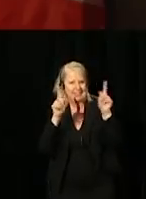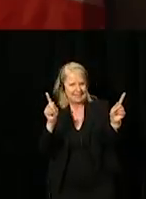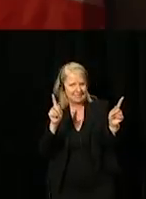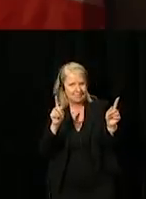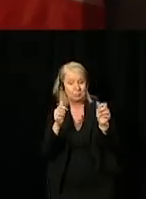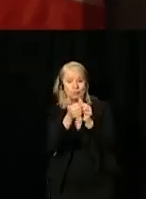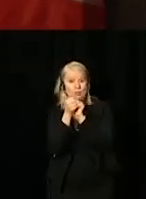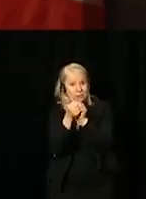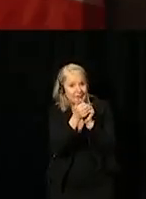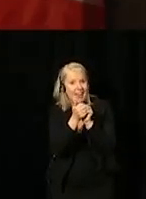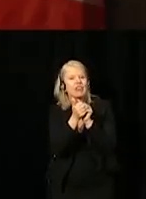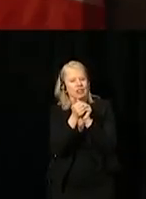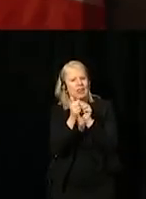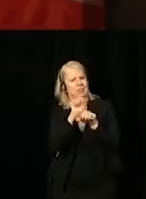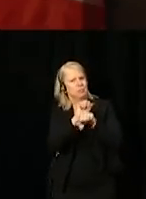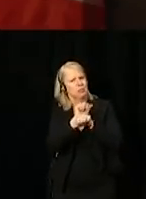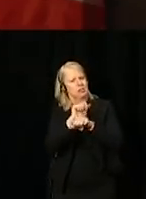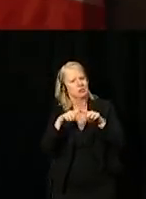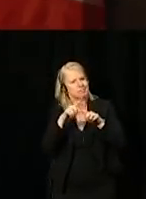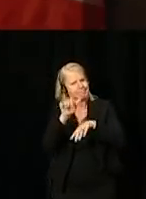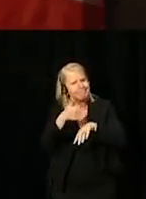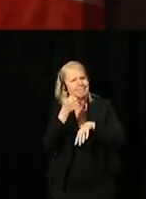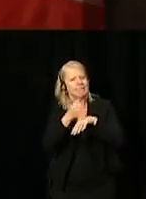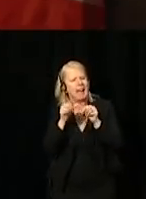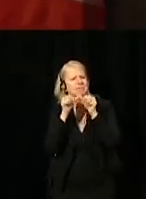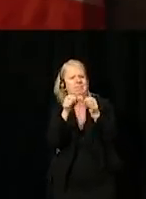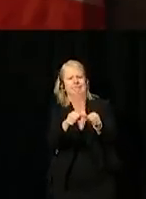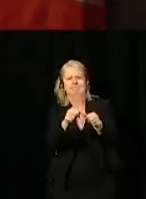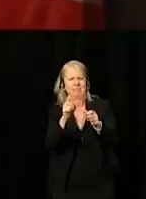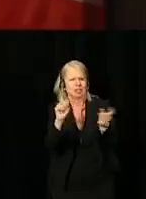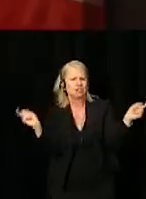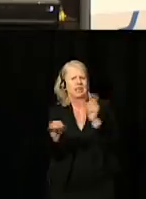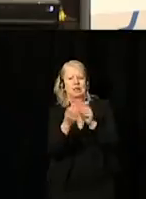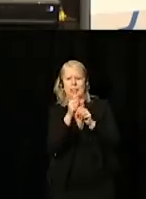Together, let's work to implement long-lasting change to ensure our systems,